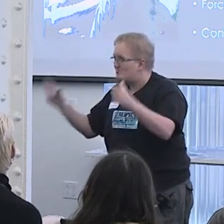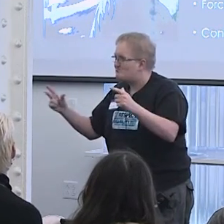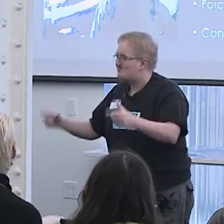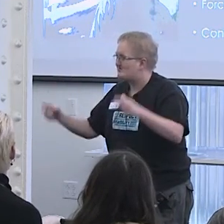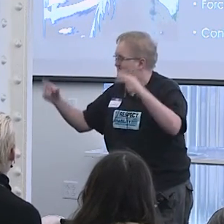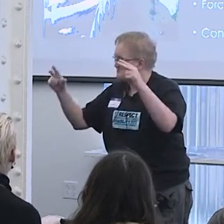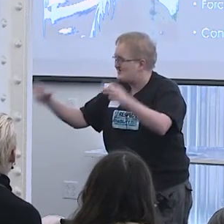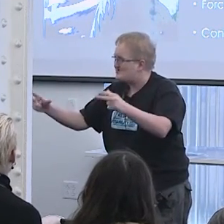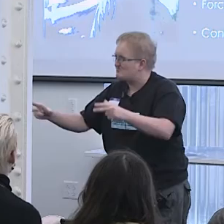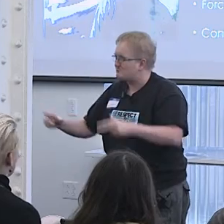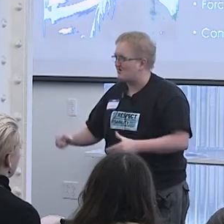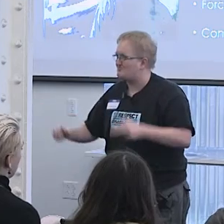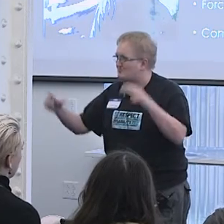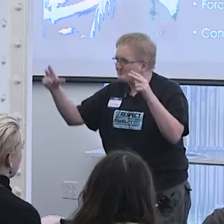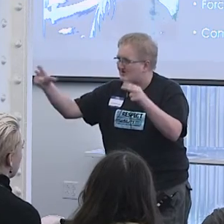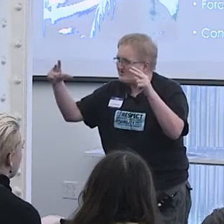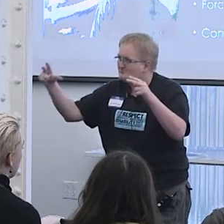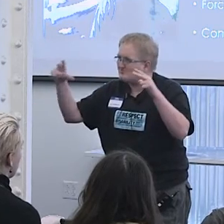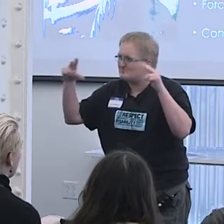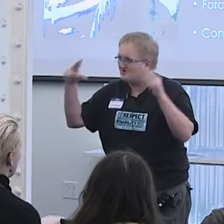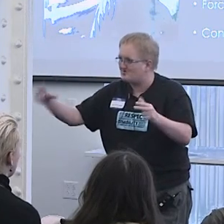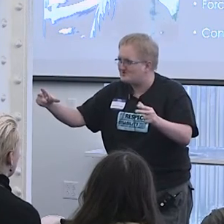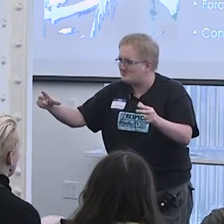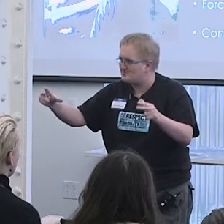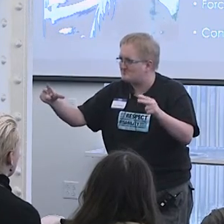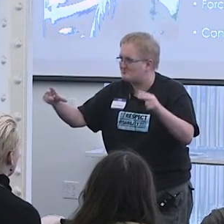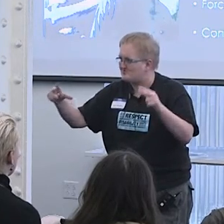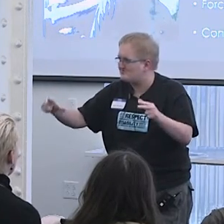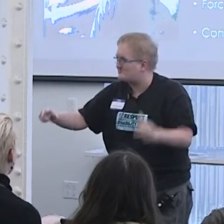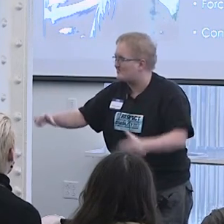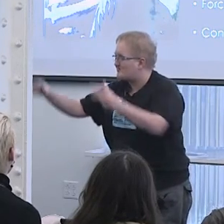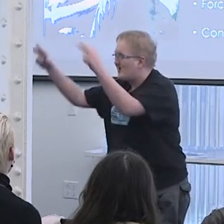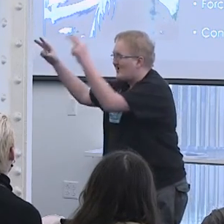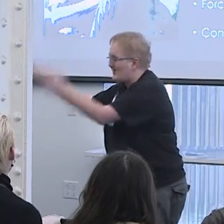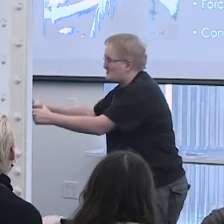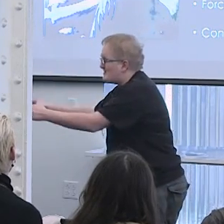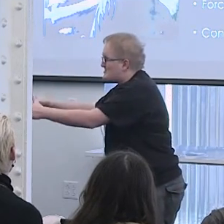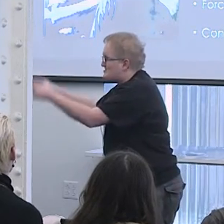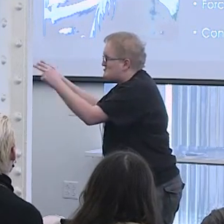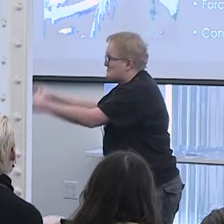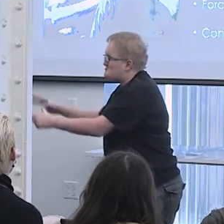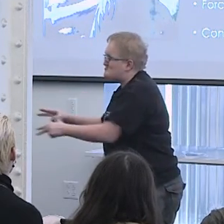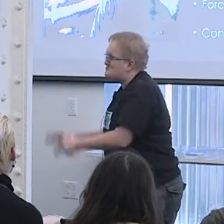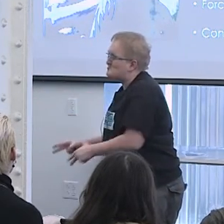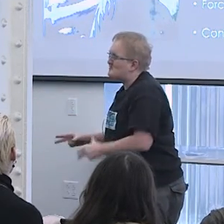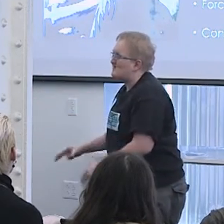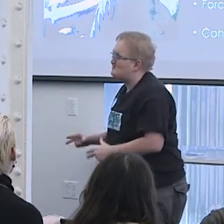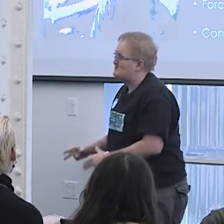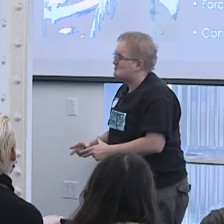All of these have been taken from what was at one point voluntary adult participants and taken to institutionalize youth,